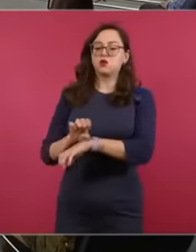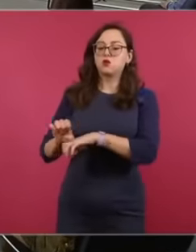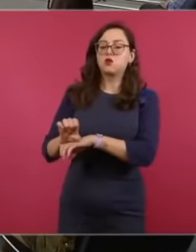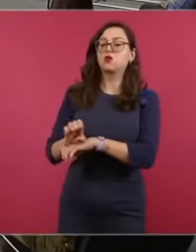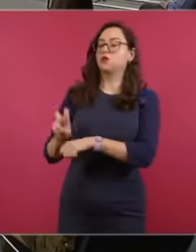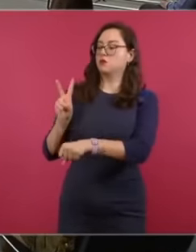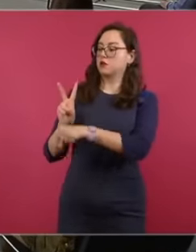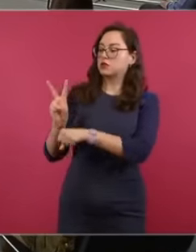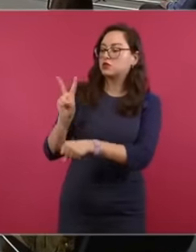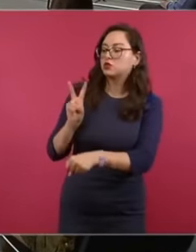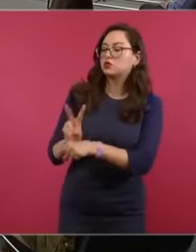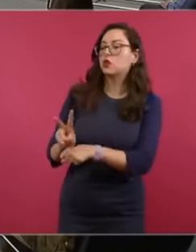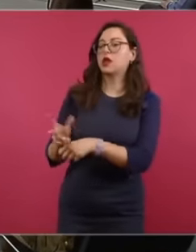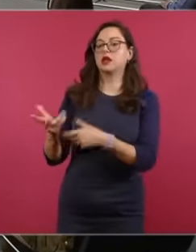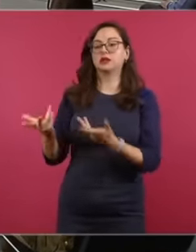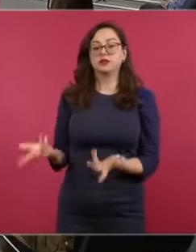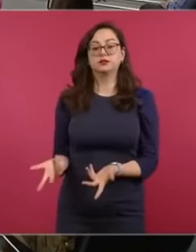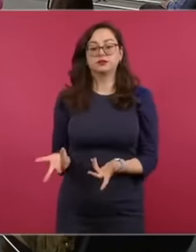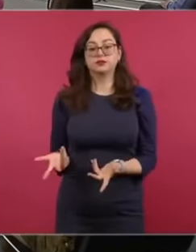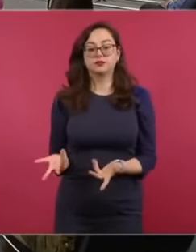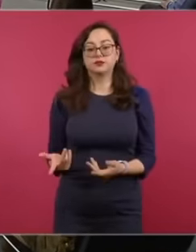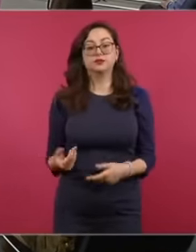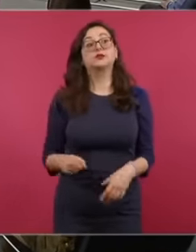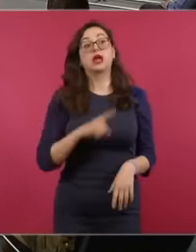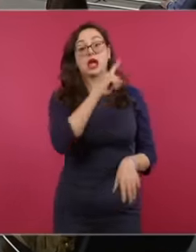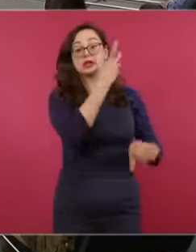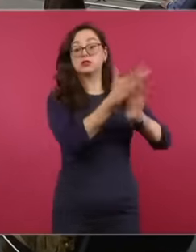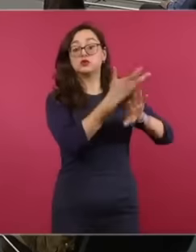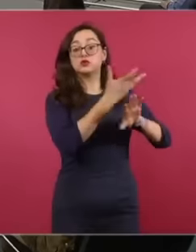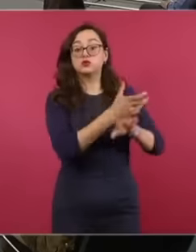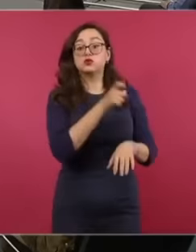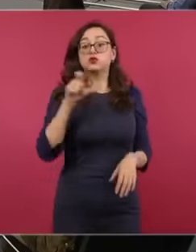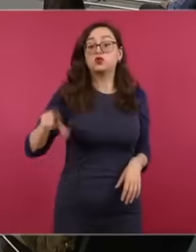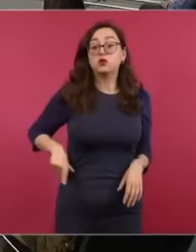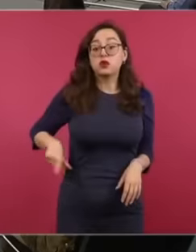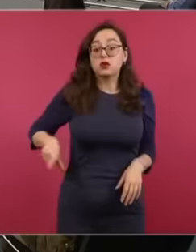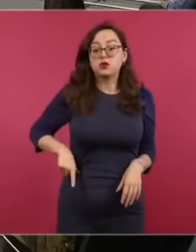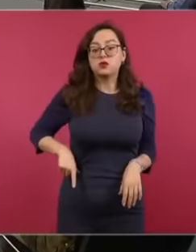United States government have to do, then understand each other. Look for